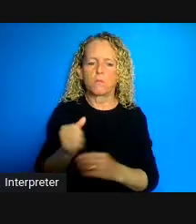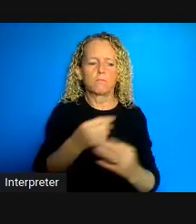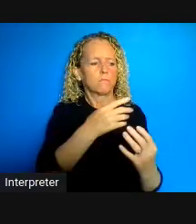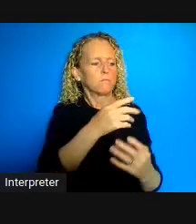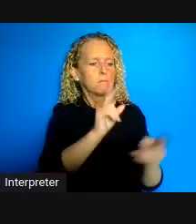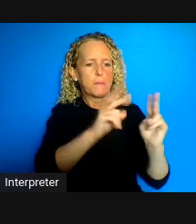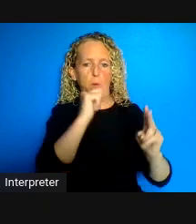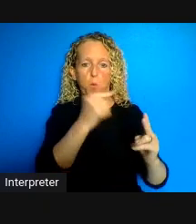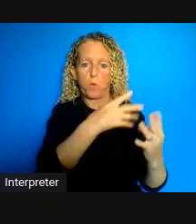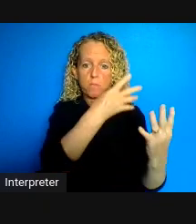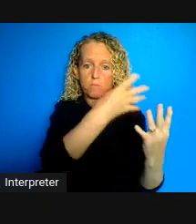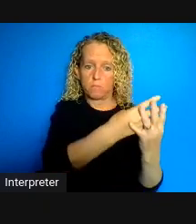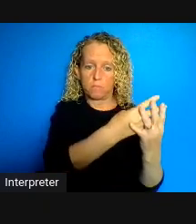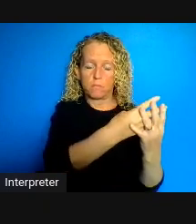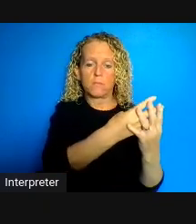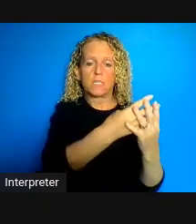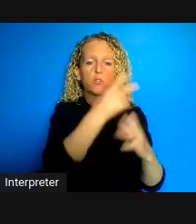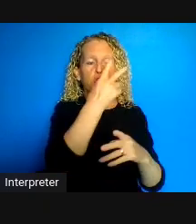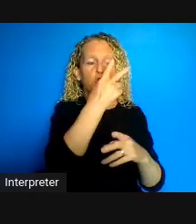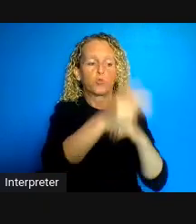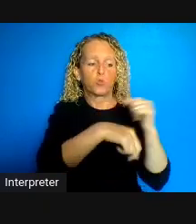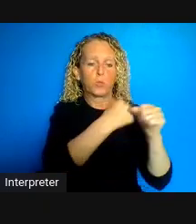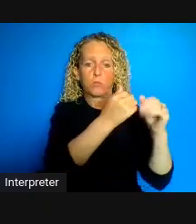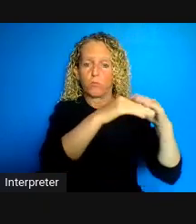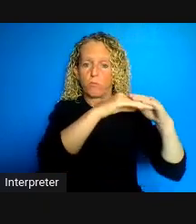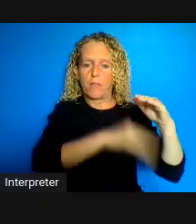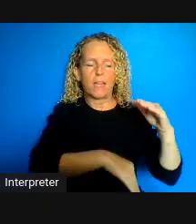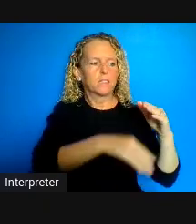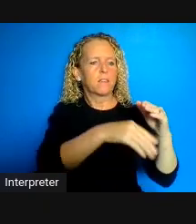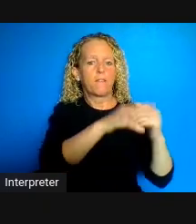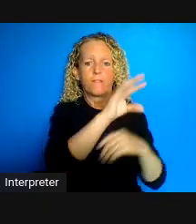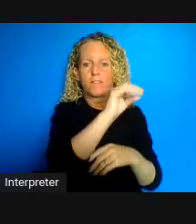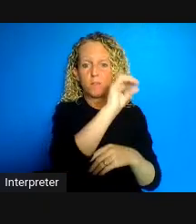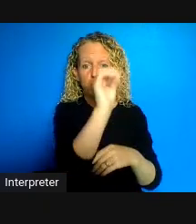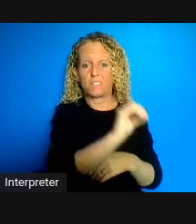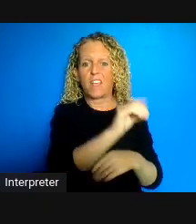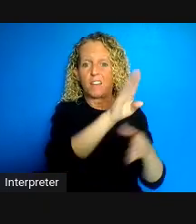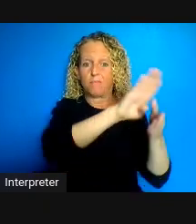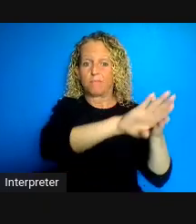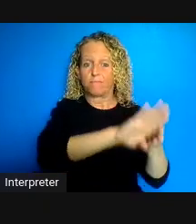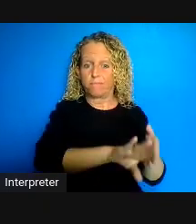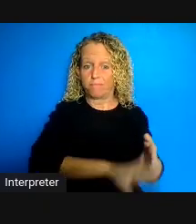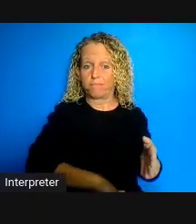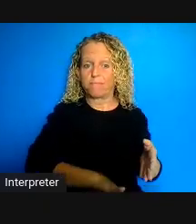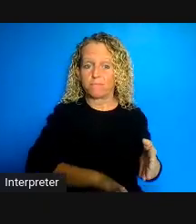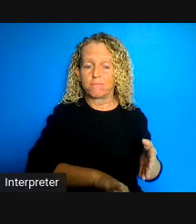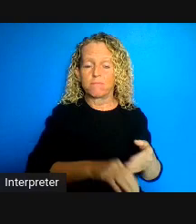to sentences of two years or less and also beyond that and I guess as part of